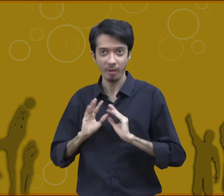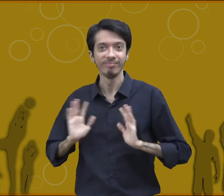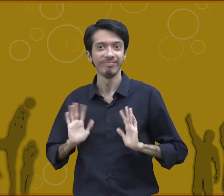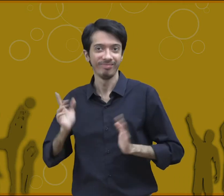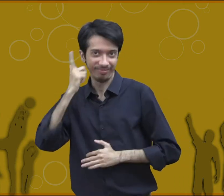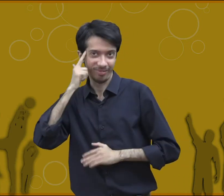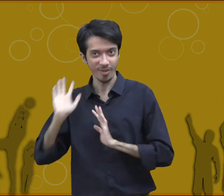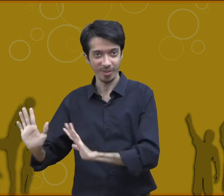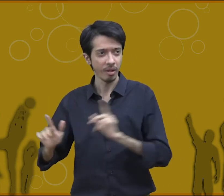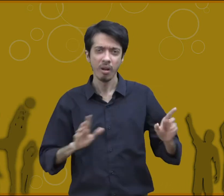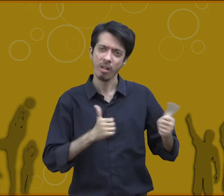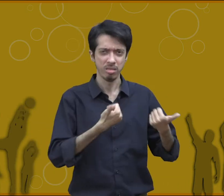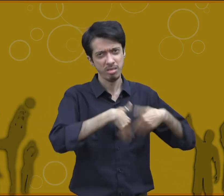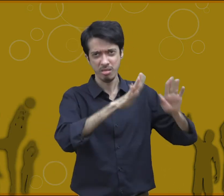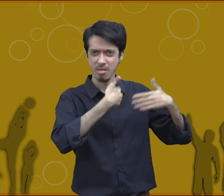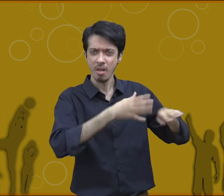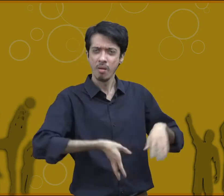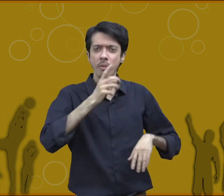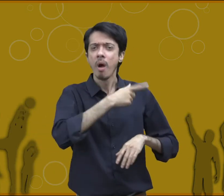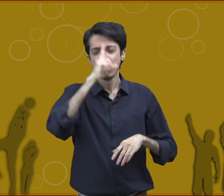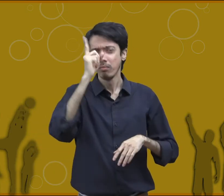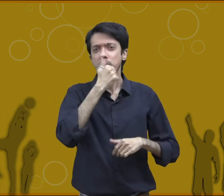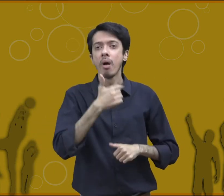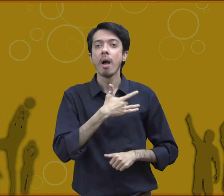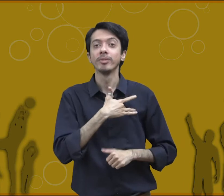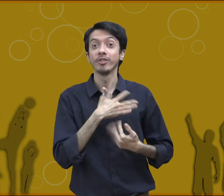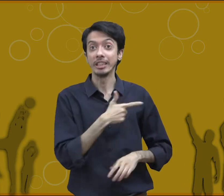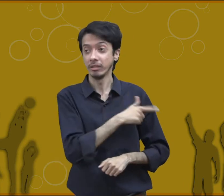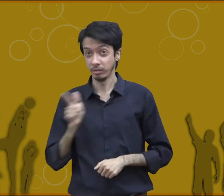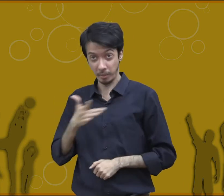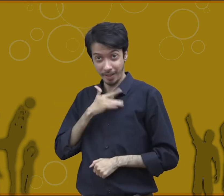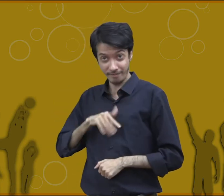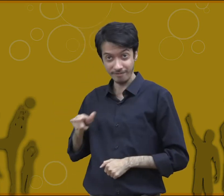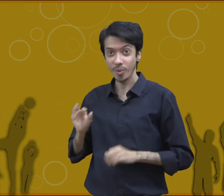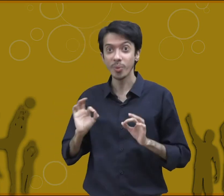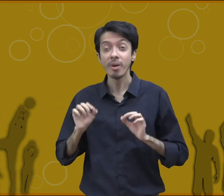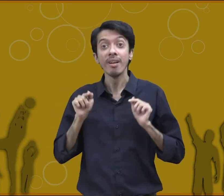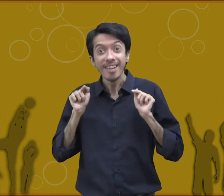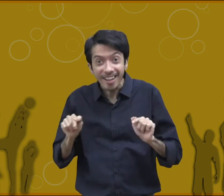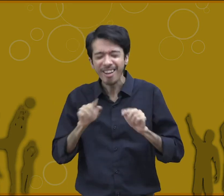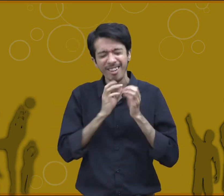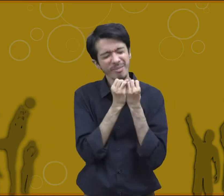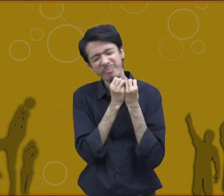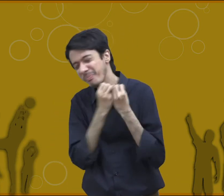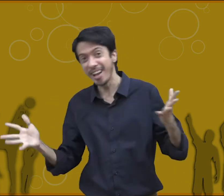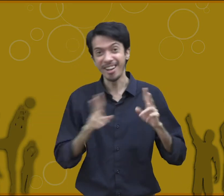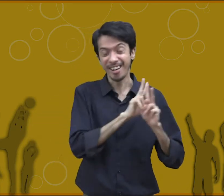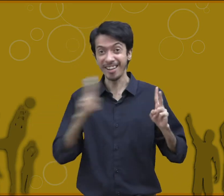individuals to know their personal limitations of when they get intoxicated. So these social skills